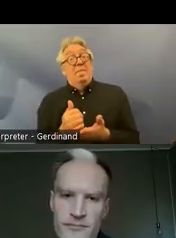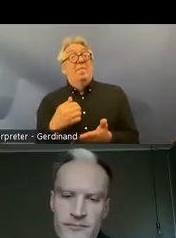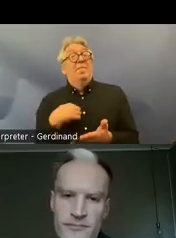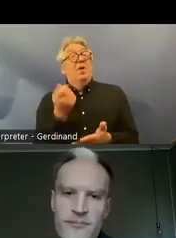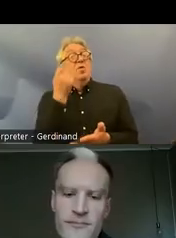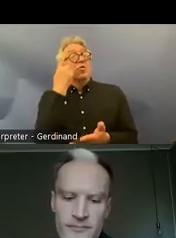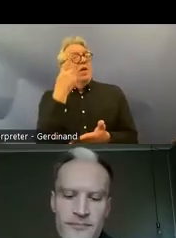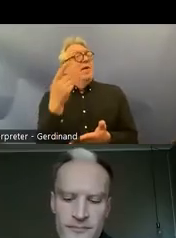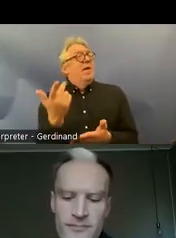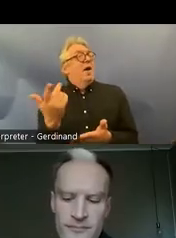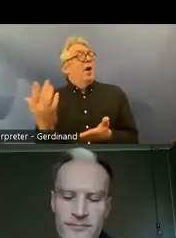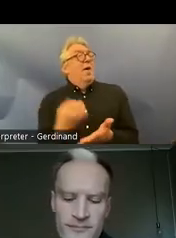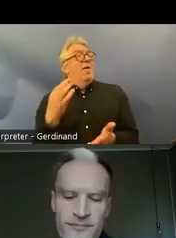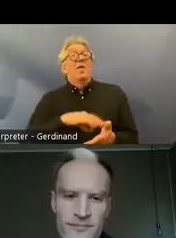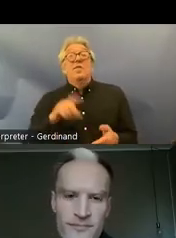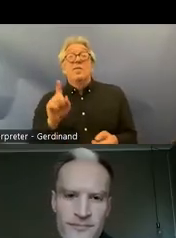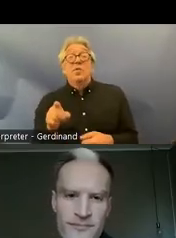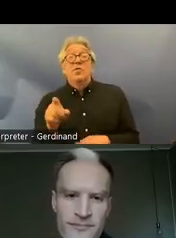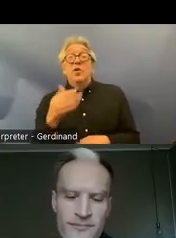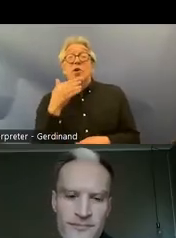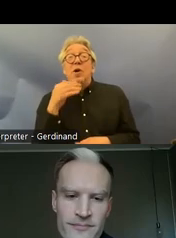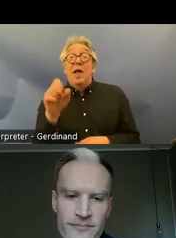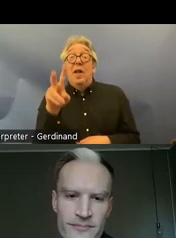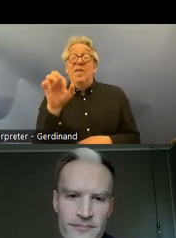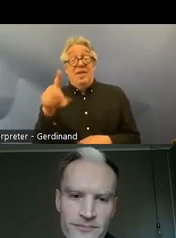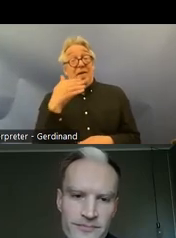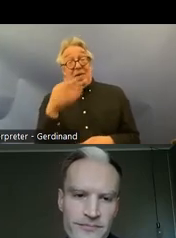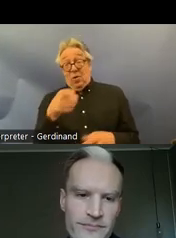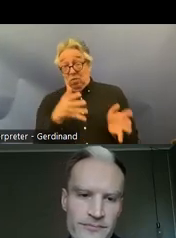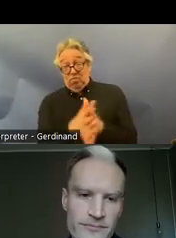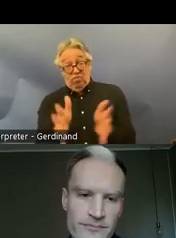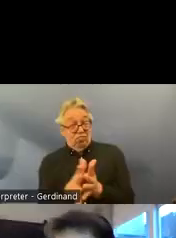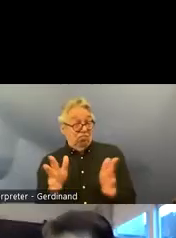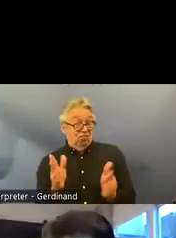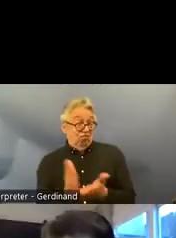very much Eivind for the really clear explanation now we're going to go deeper